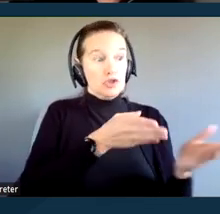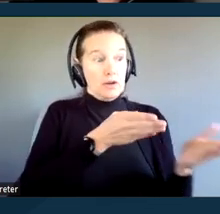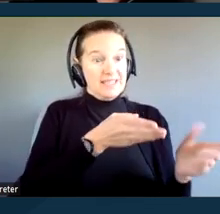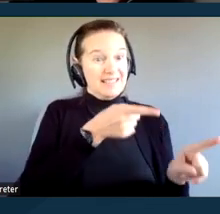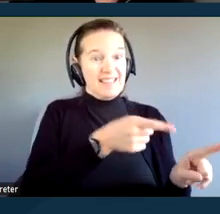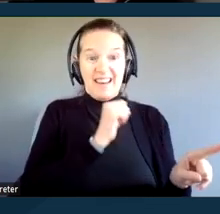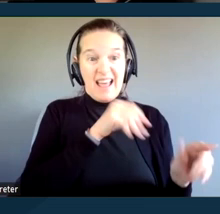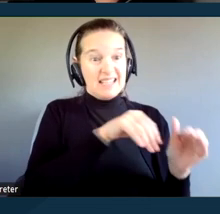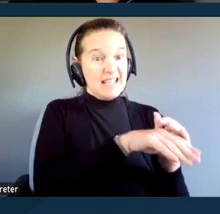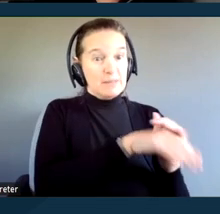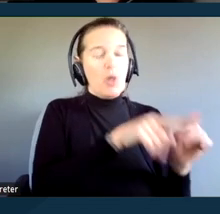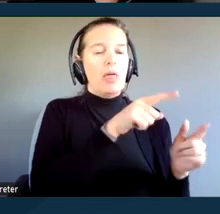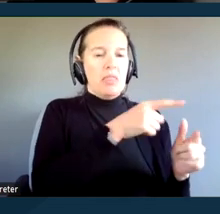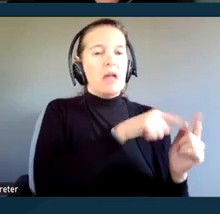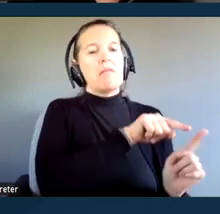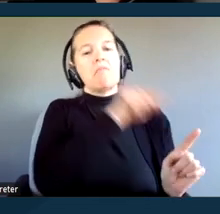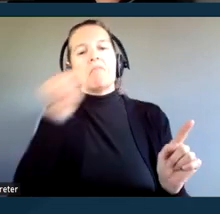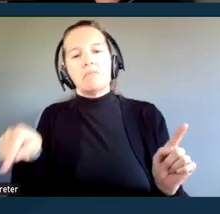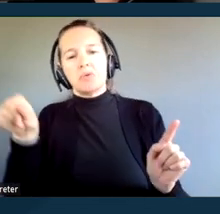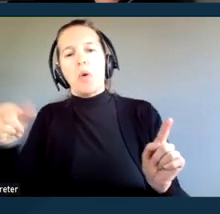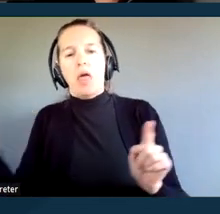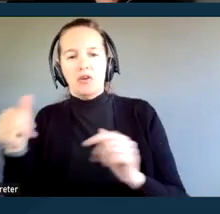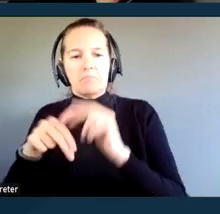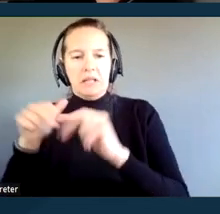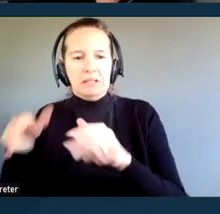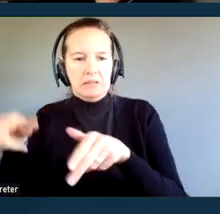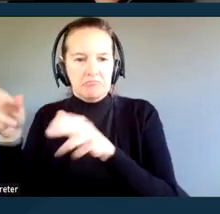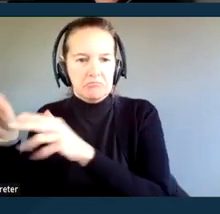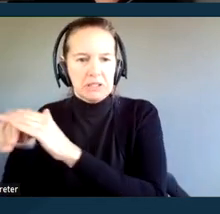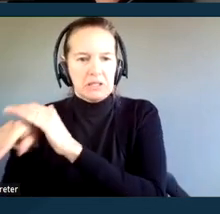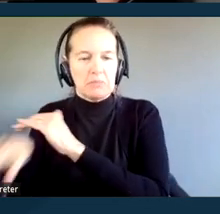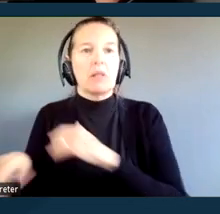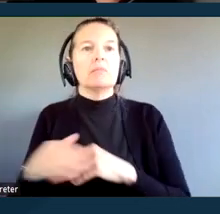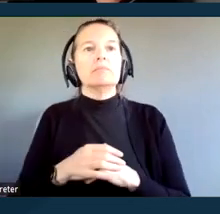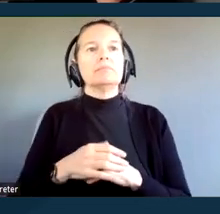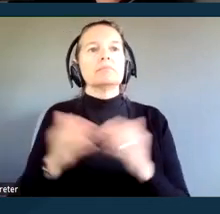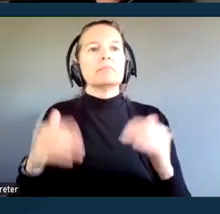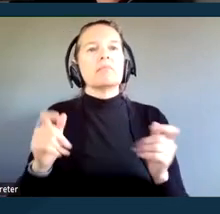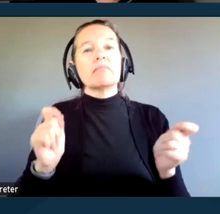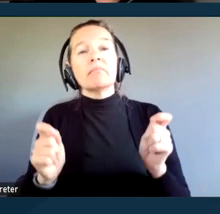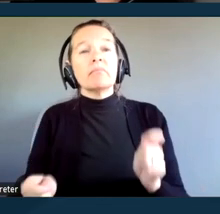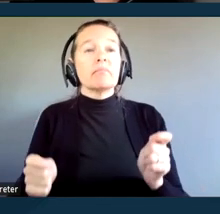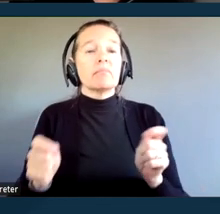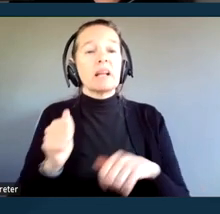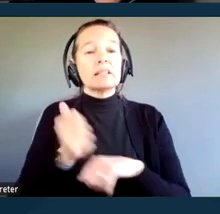delivery of services at alternative sites, alteration of existing facilities like